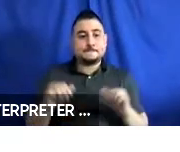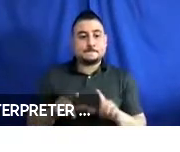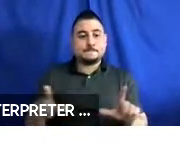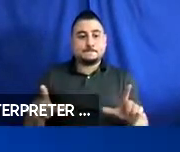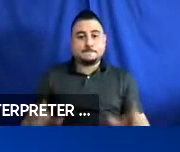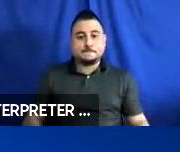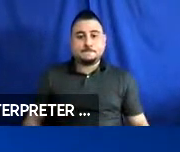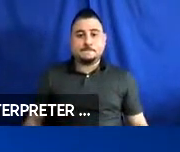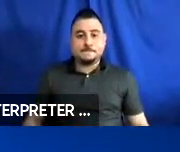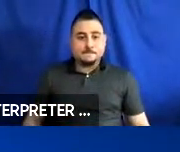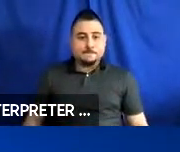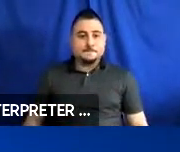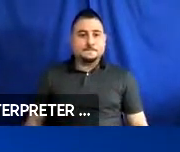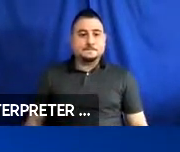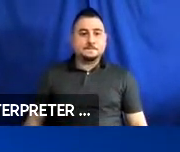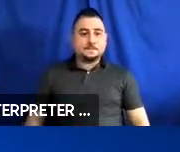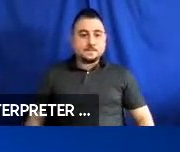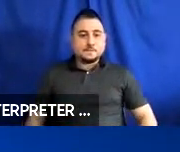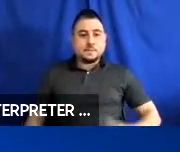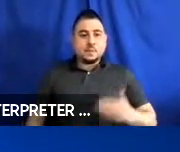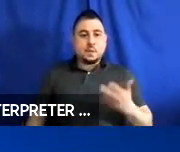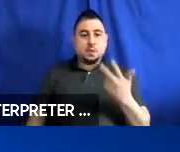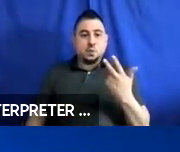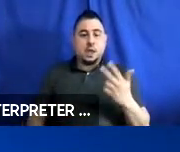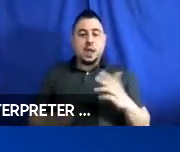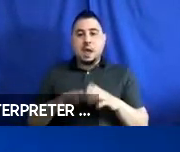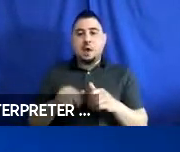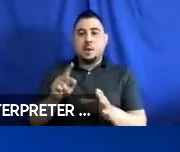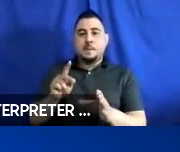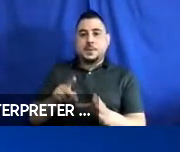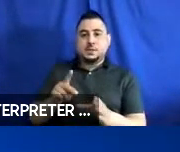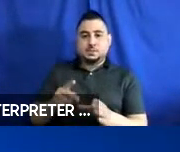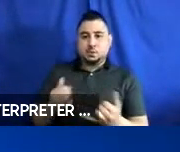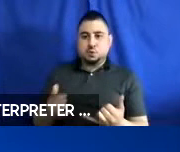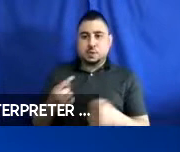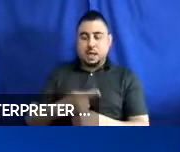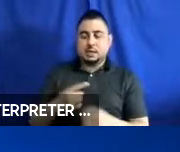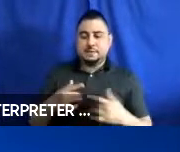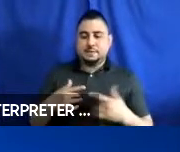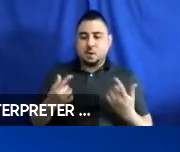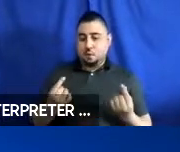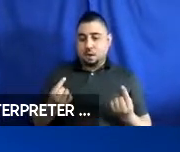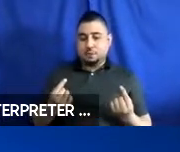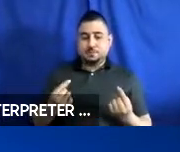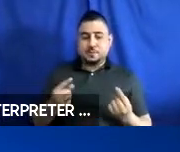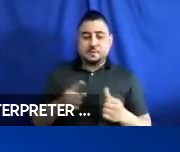There are three ways you can participate in today’s events. First, we encourage you